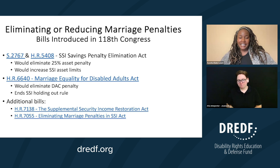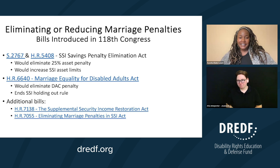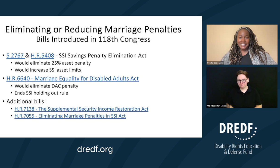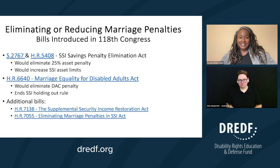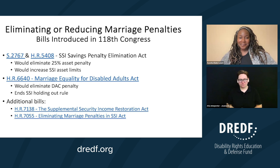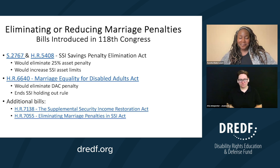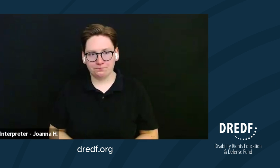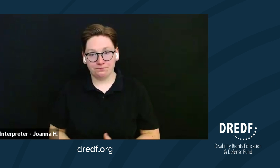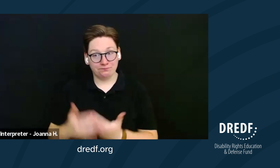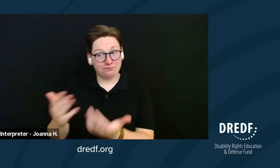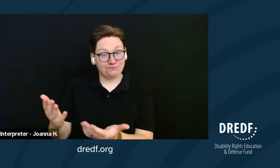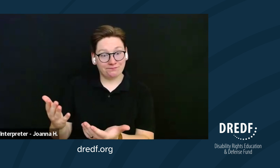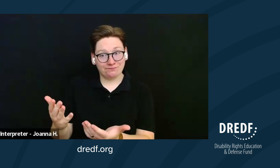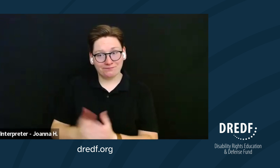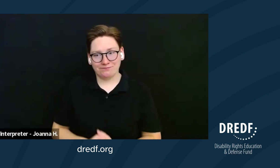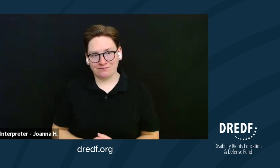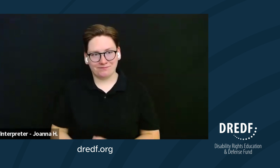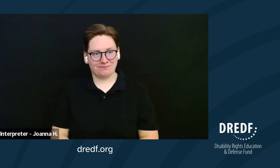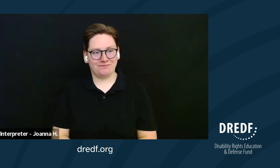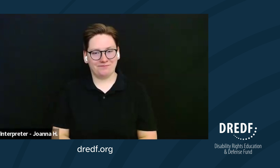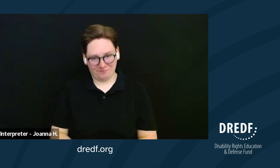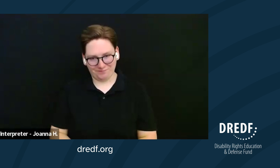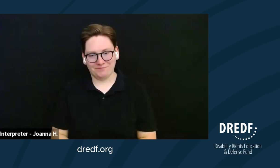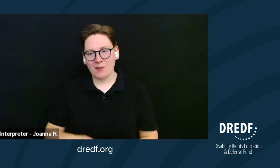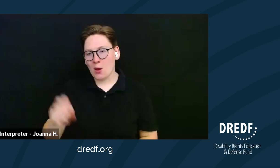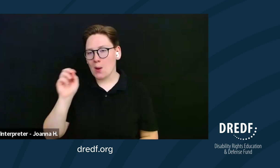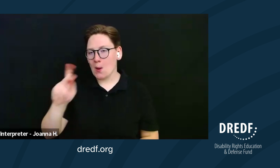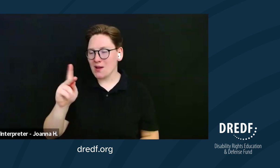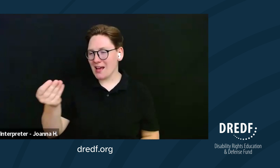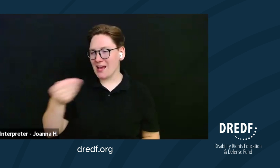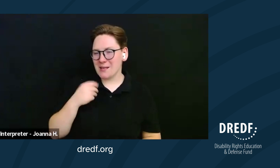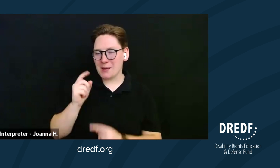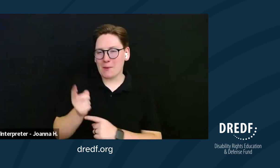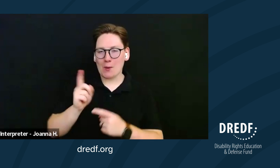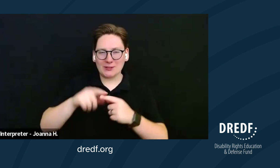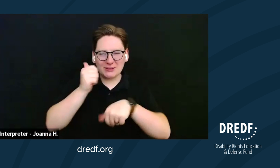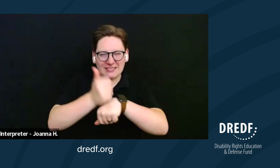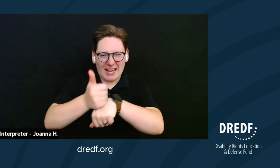Okay, Lori. Okay, gimme just one moment to get set up the rest of the way here.